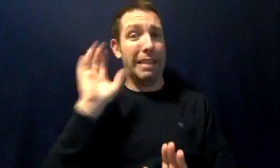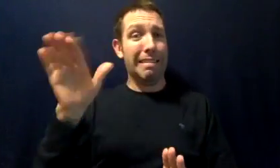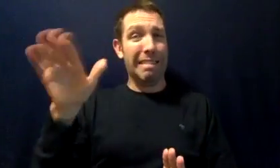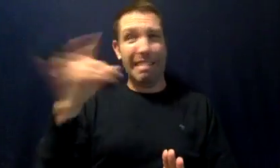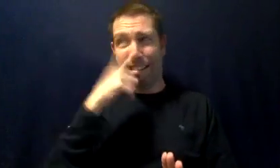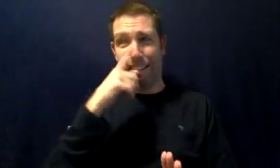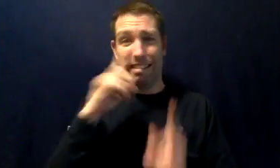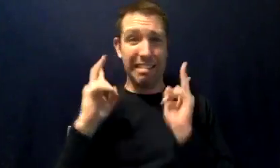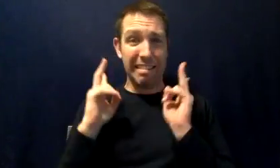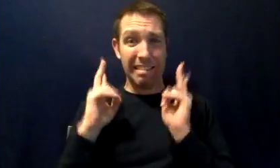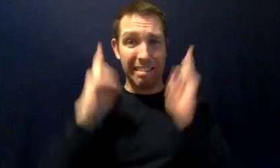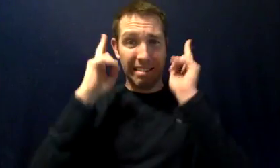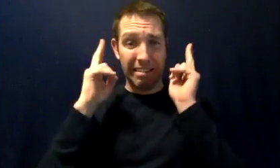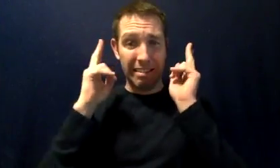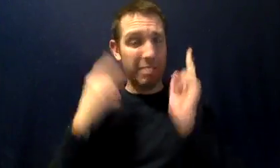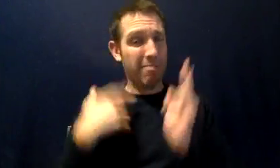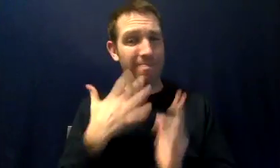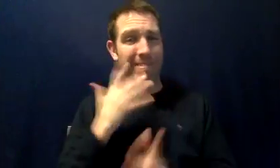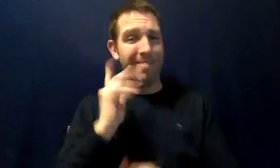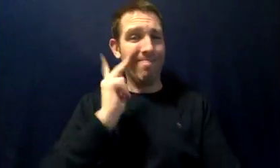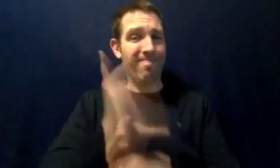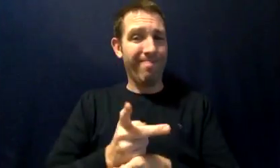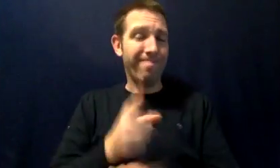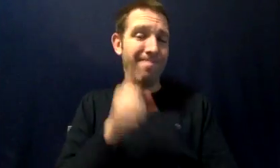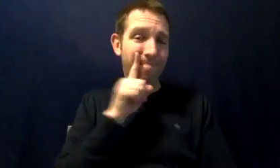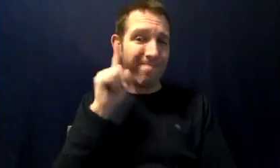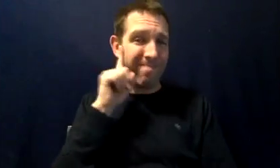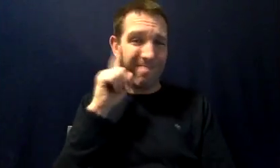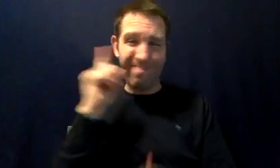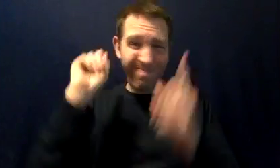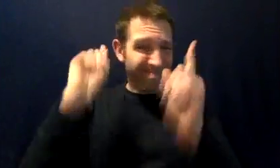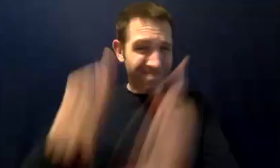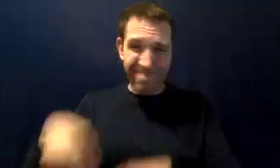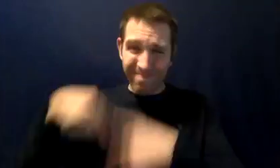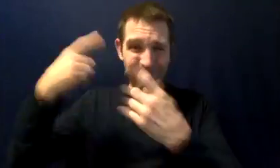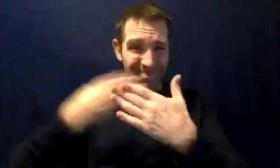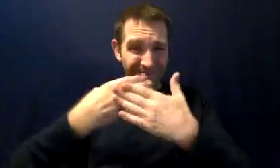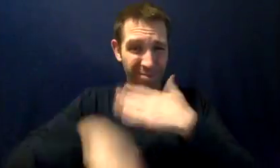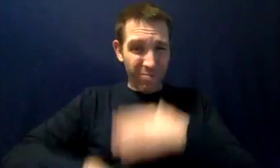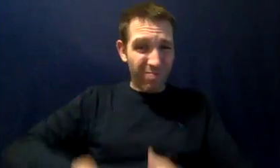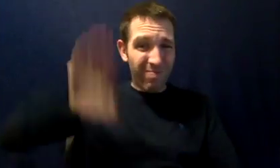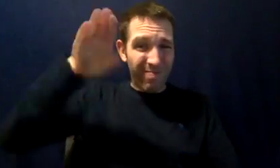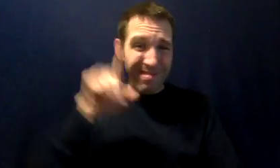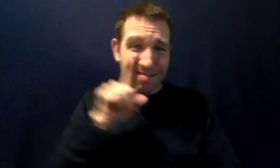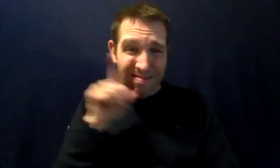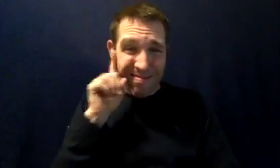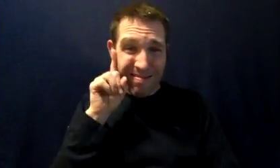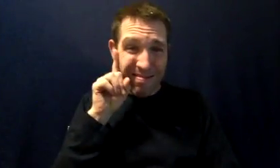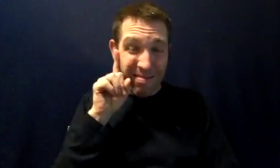I'd probably ask them to disconnect my ears. I'm Deaf. I was born and raised Deaf.